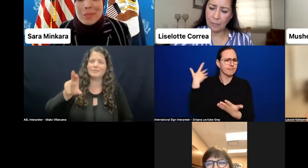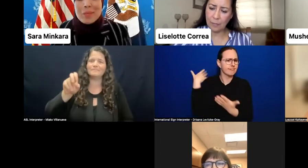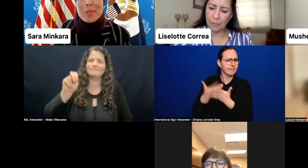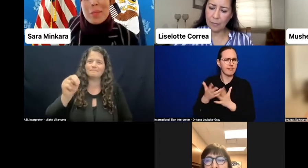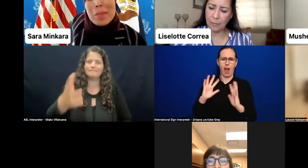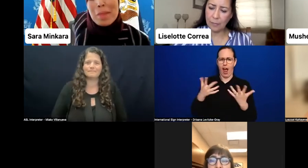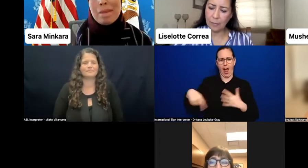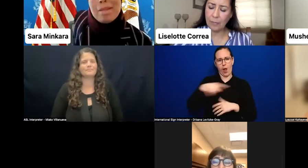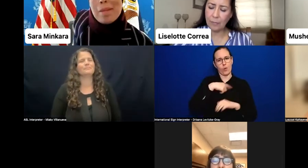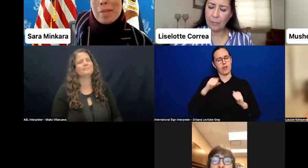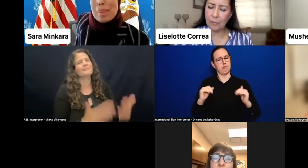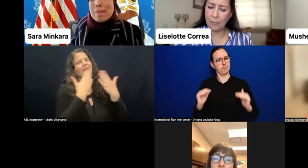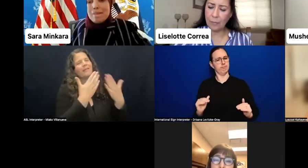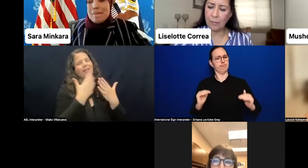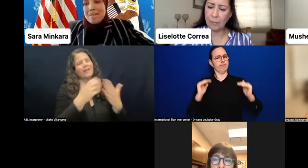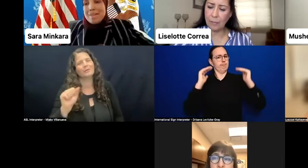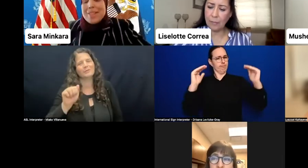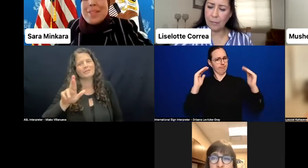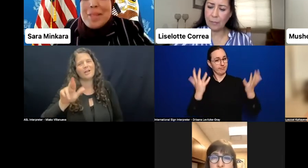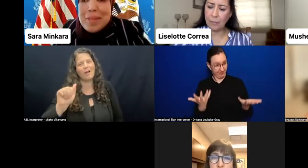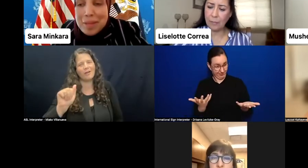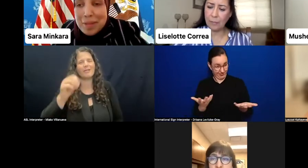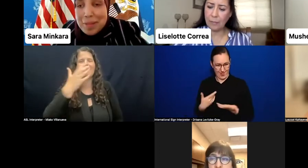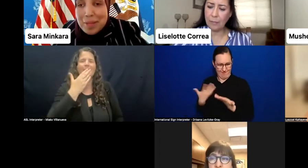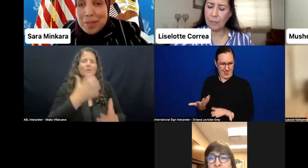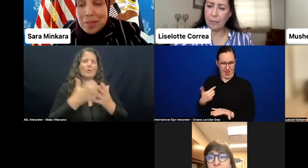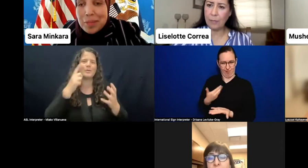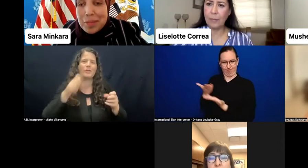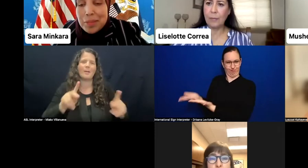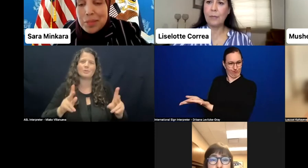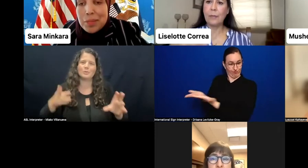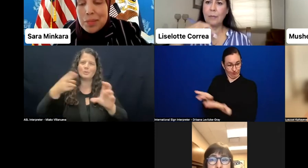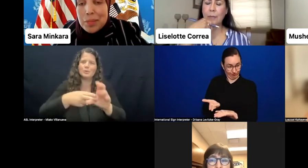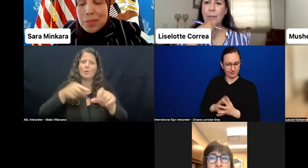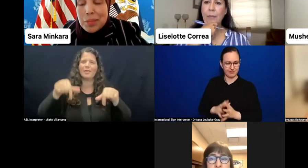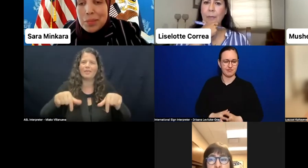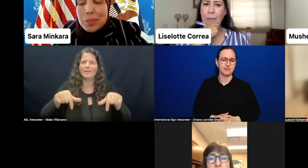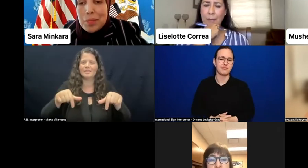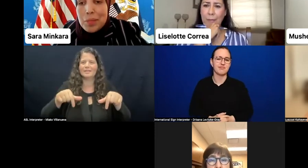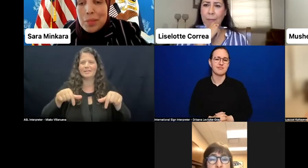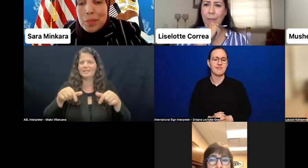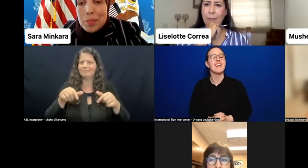And thank you so much for giving me the opportunity to join today's COSP side event to provide just a few remarks